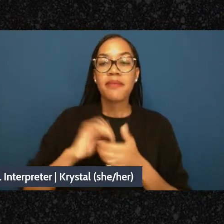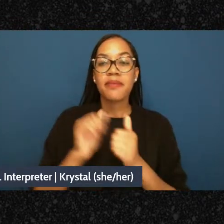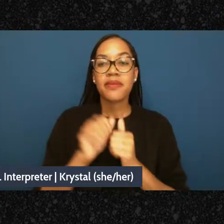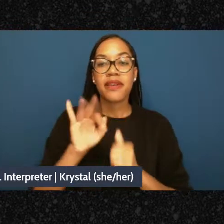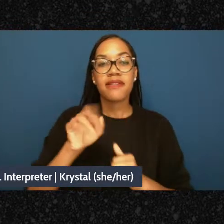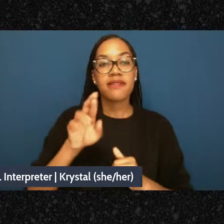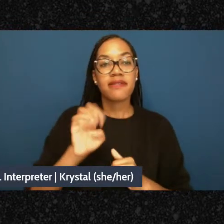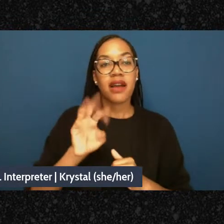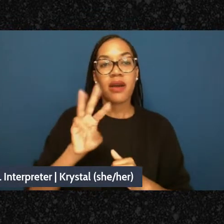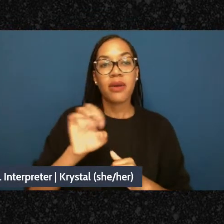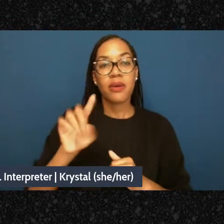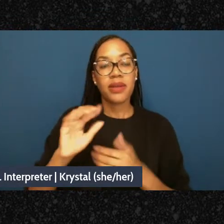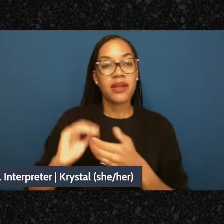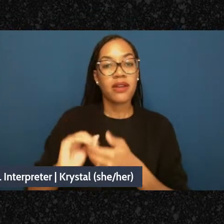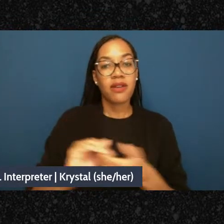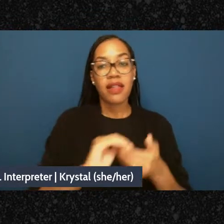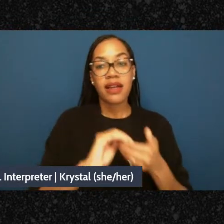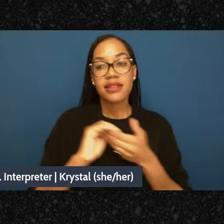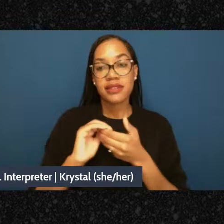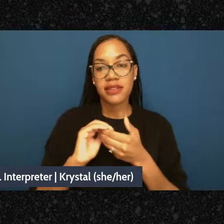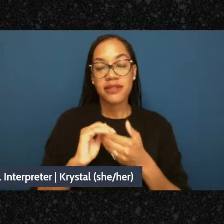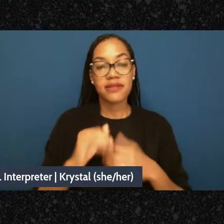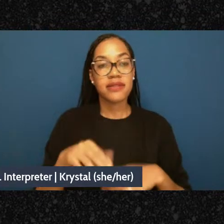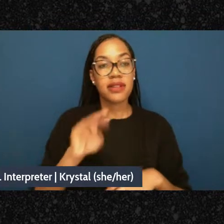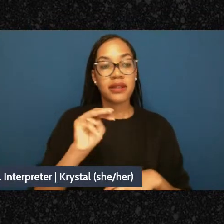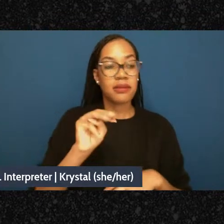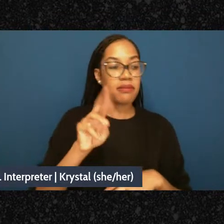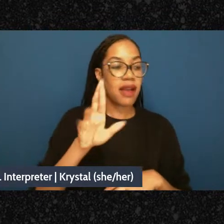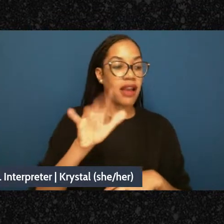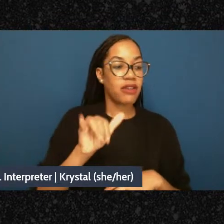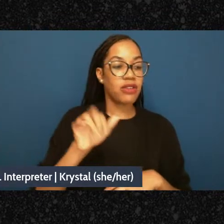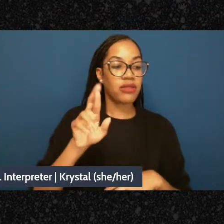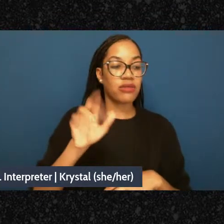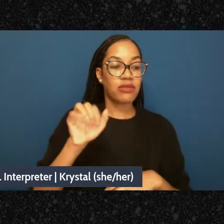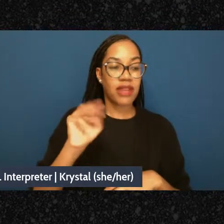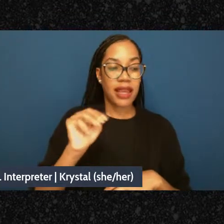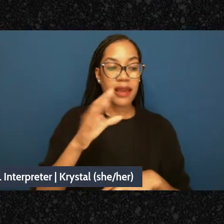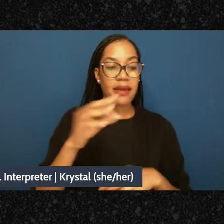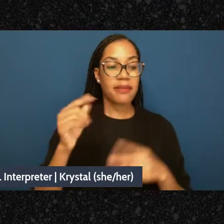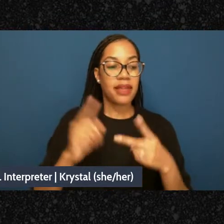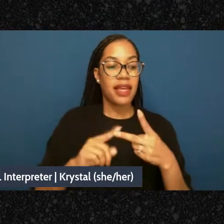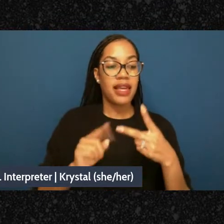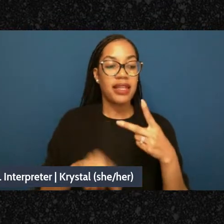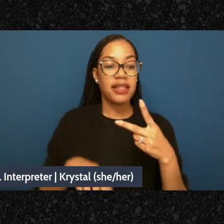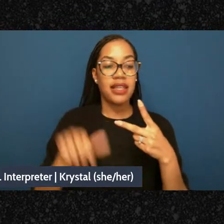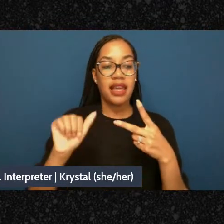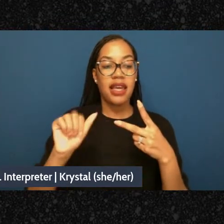to Maya Ram and Agustina Vidal from Fireweed Collective for your work in organizing this event.